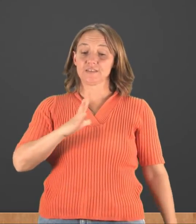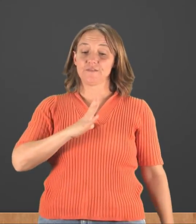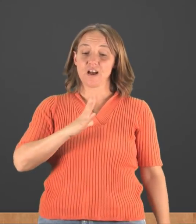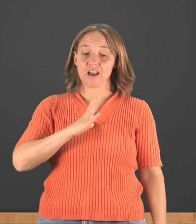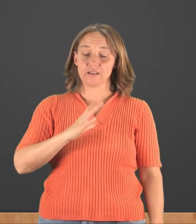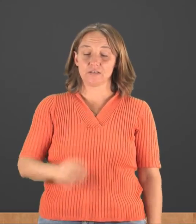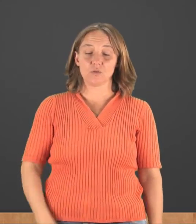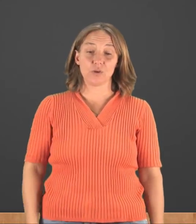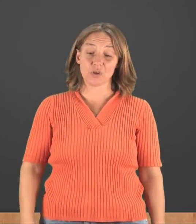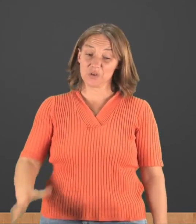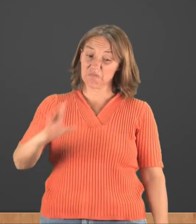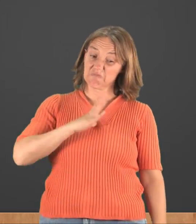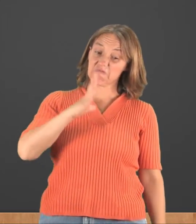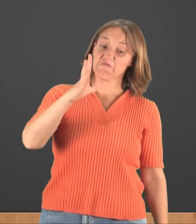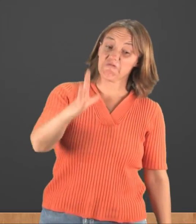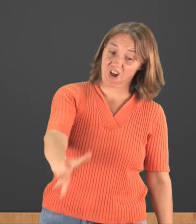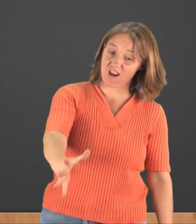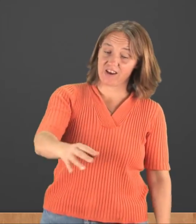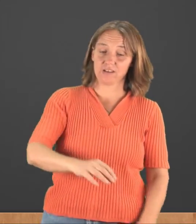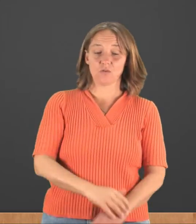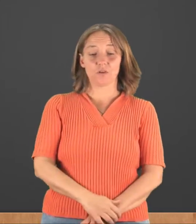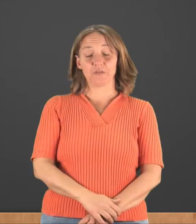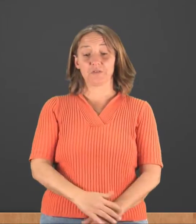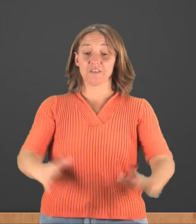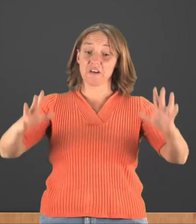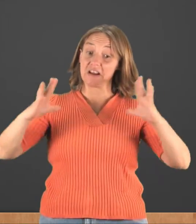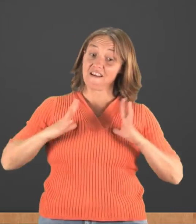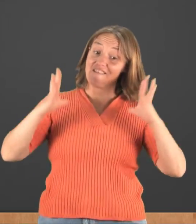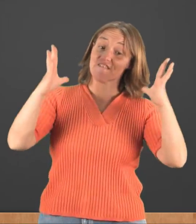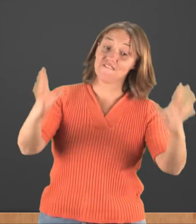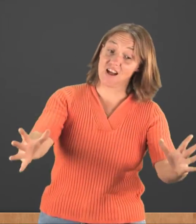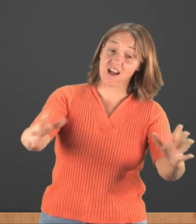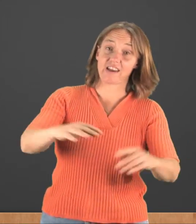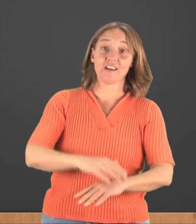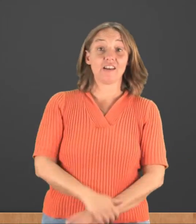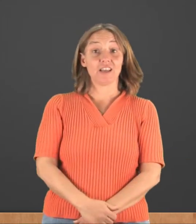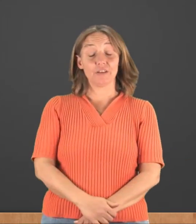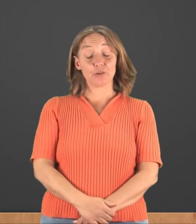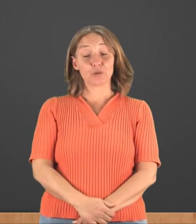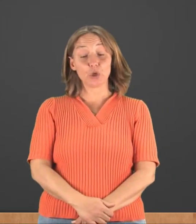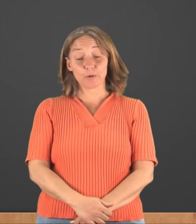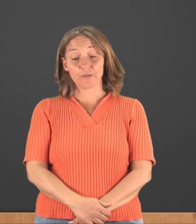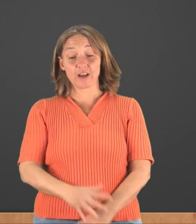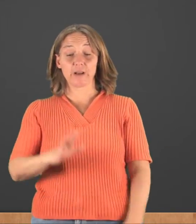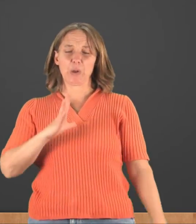This is fine. Or you can do "fine." Or, if you're really fine, "Fine." Or, if you're super fine.